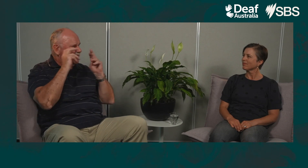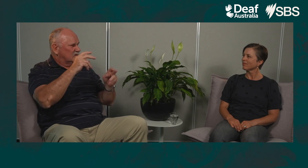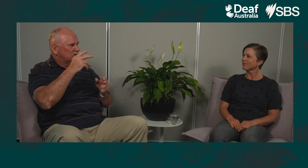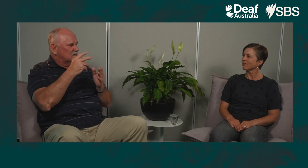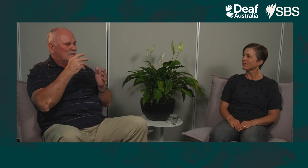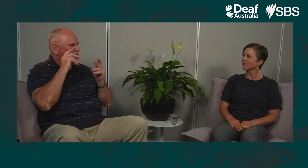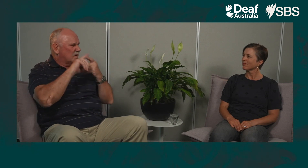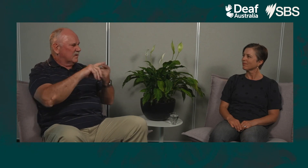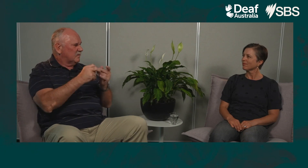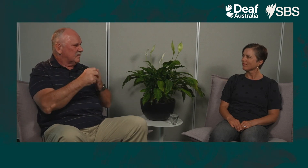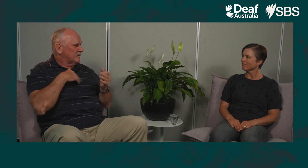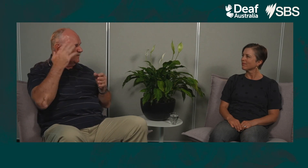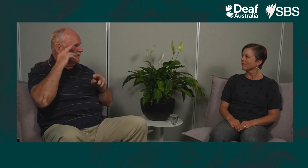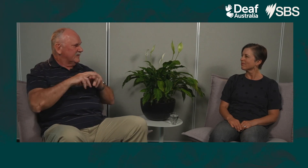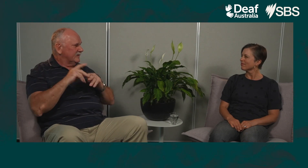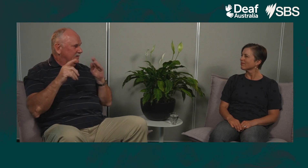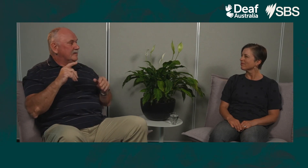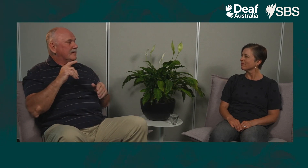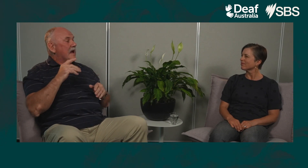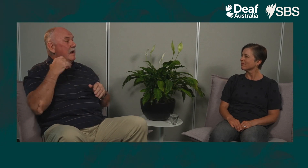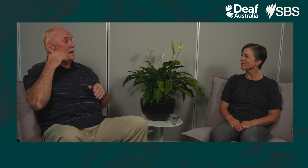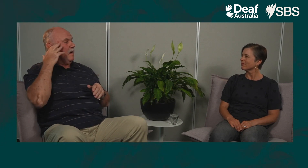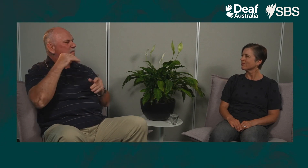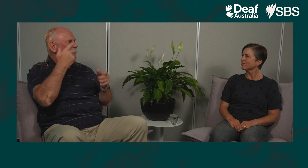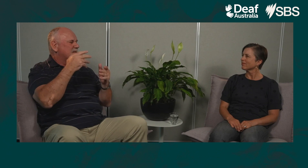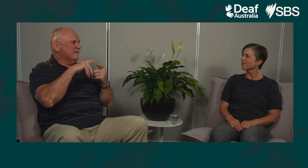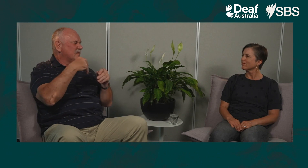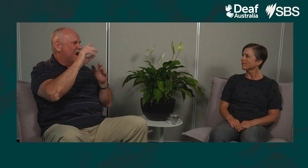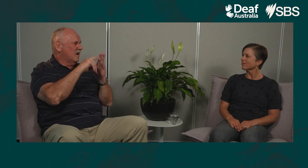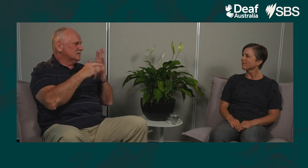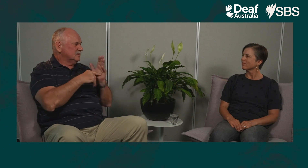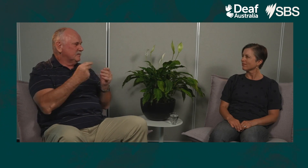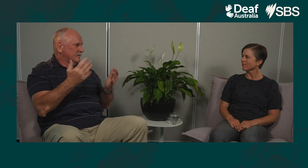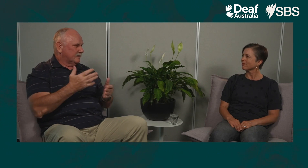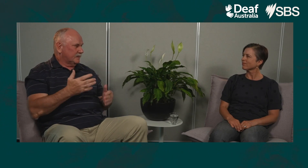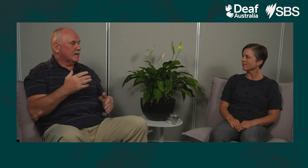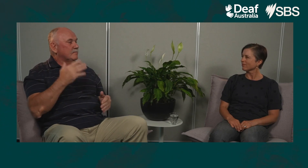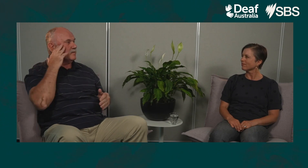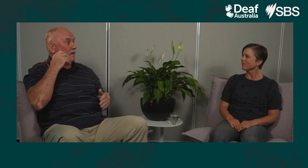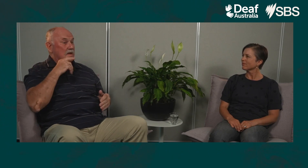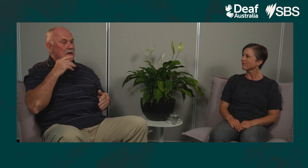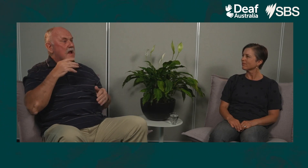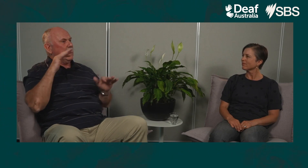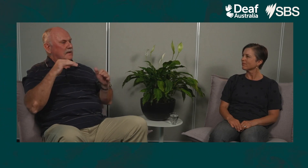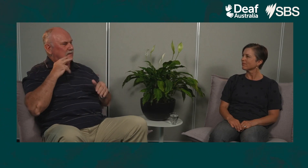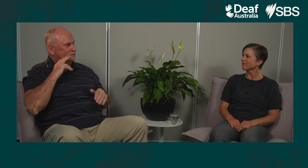I remember going on the train or the tram with my parents, and if we went on an outing somewhere, mother would say,